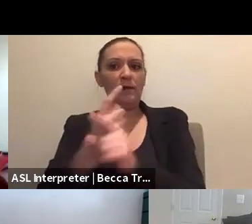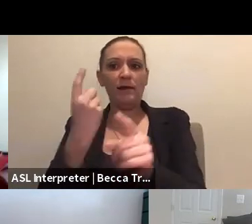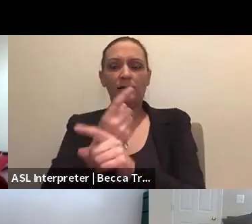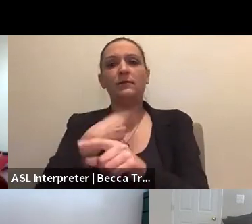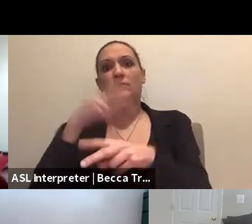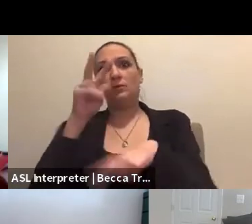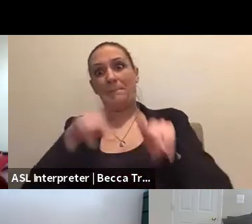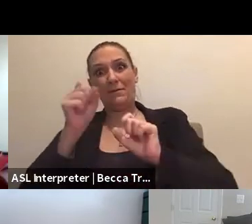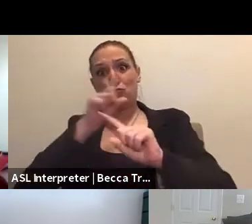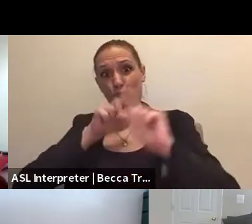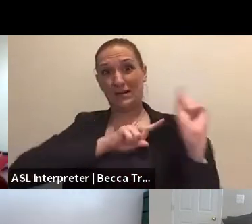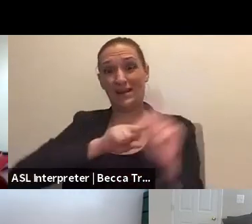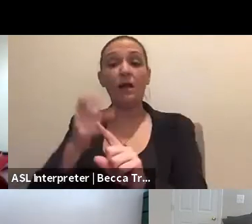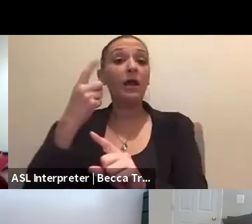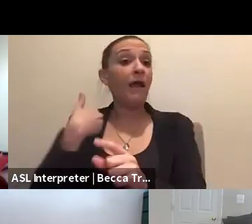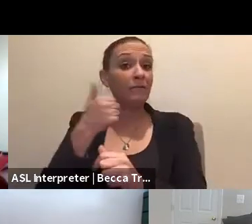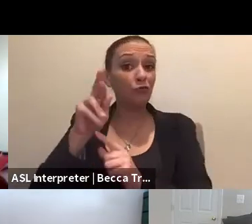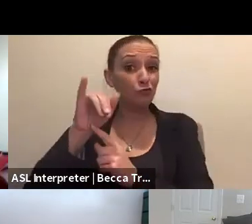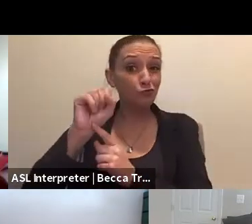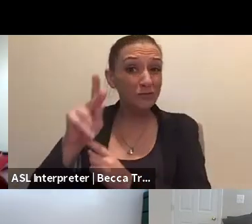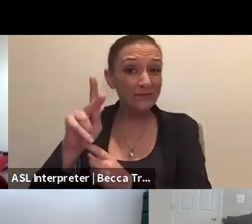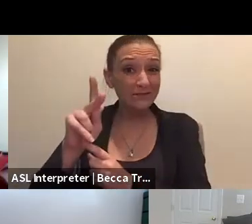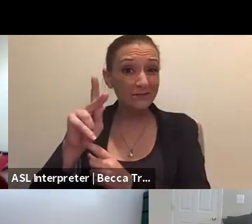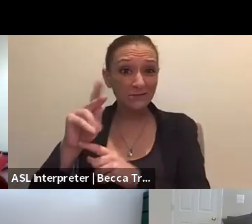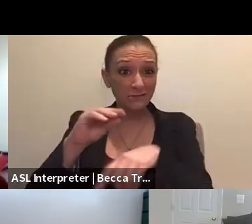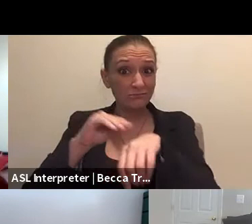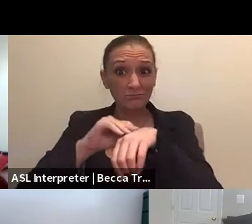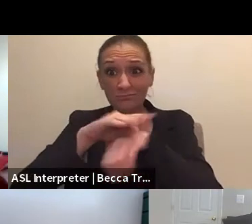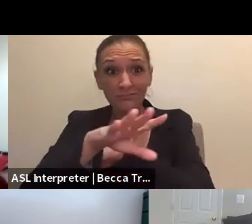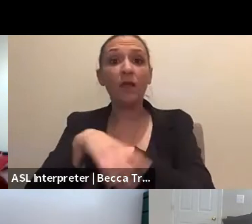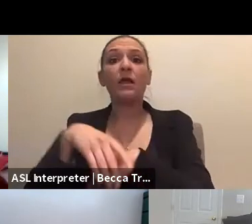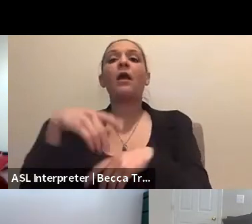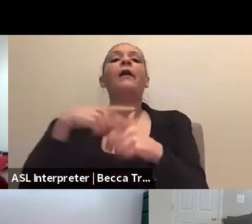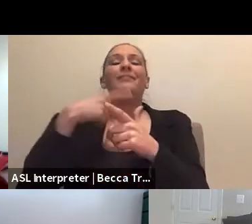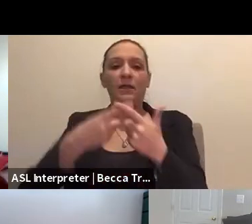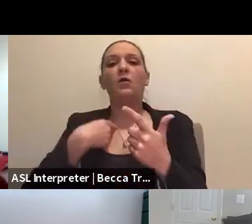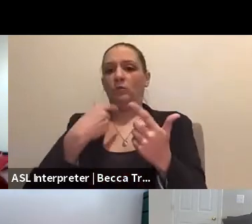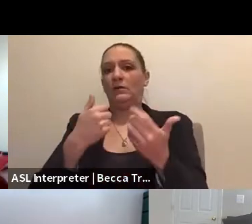any risk factors and then we focus on helping them to build their resilience.